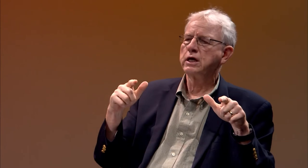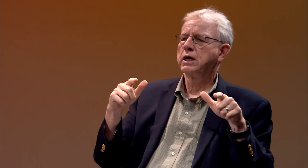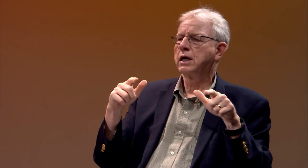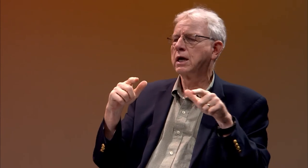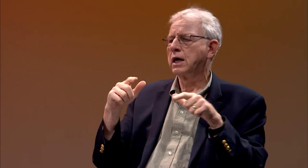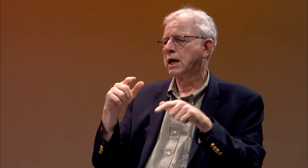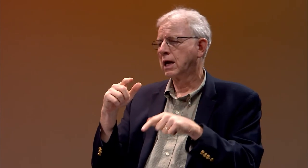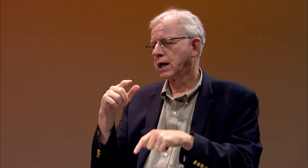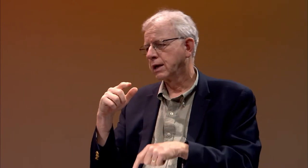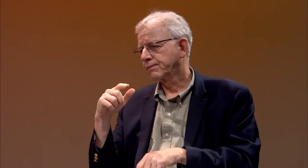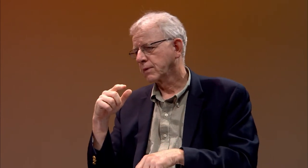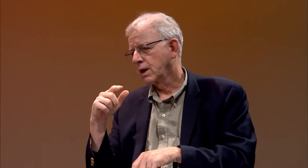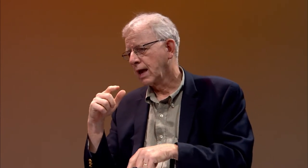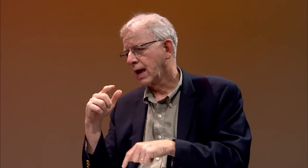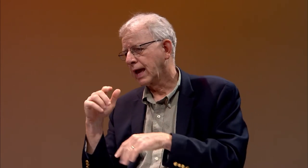the right to communicate